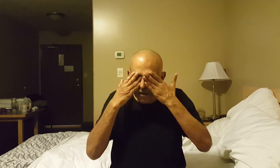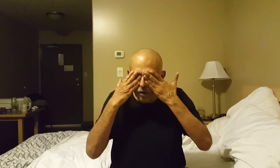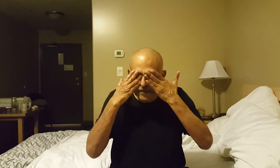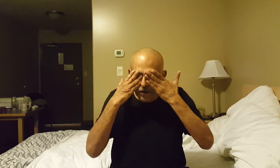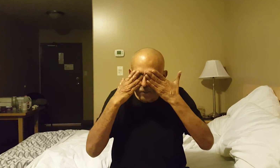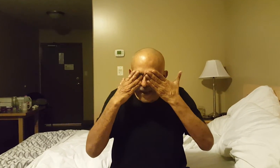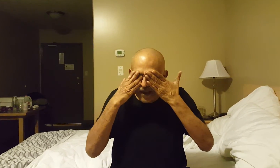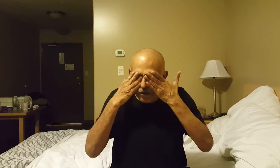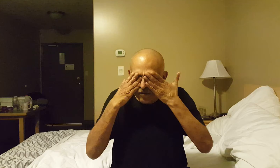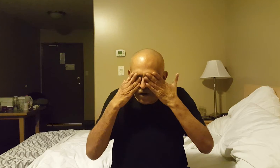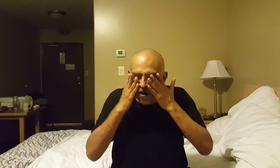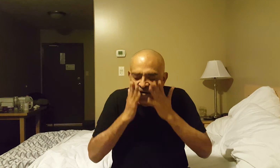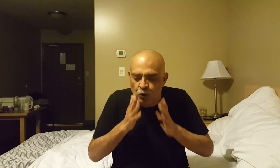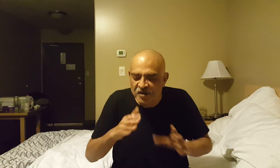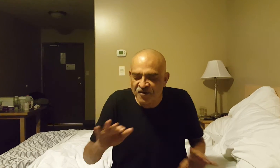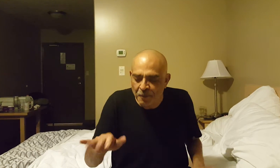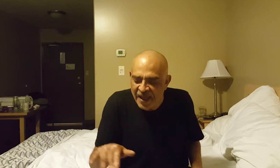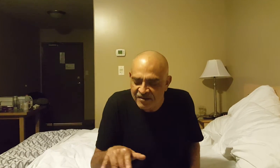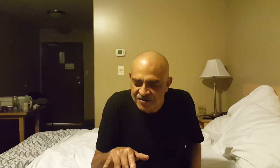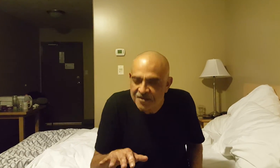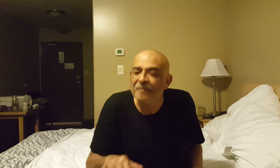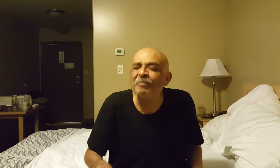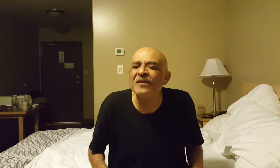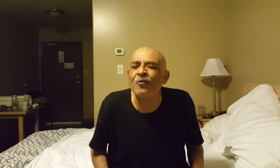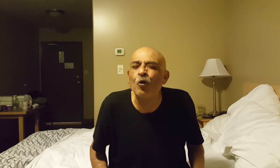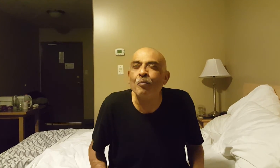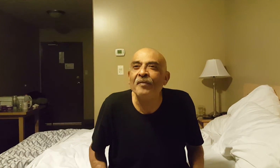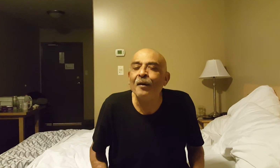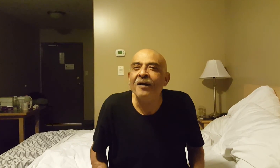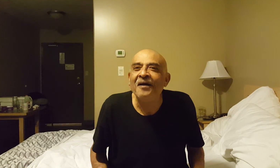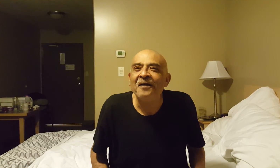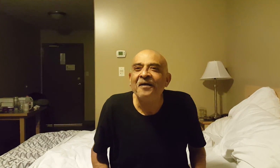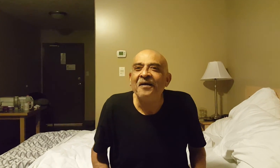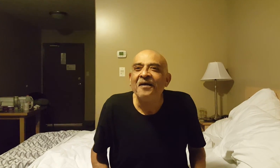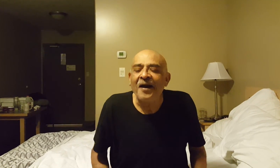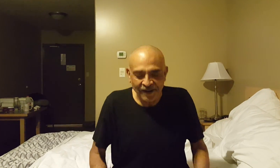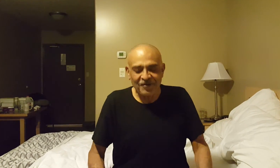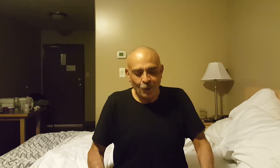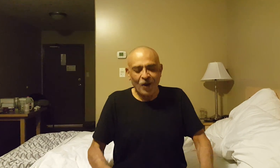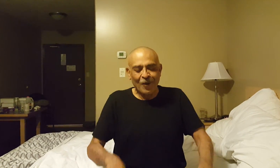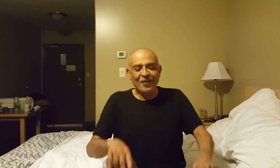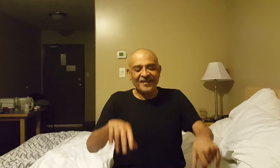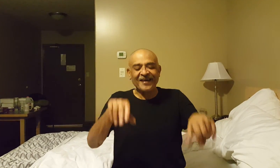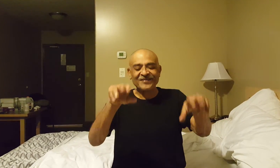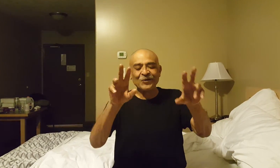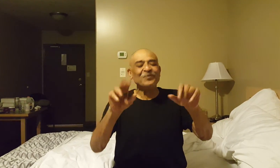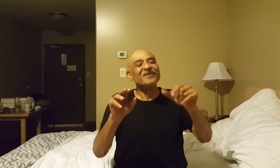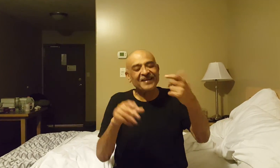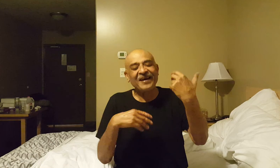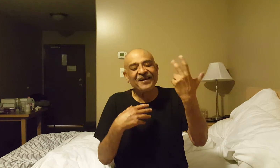closed, I could make out the contours of the beds in the room. And I said oh that's cool, because I